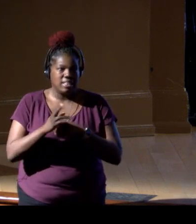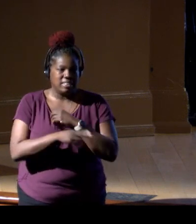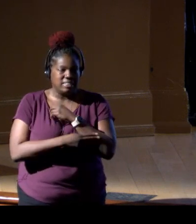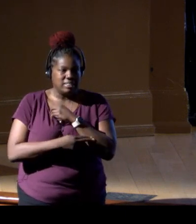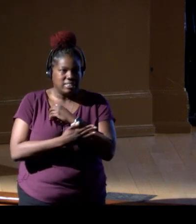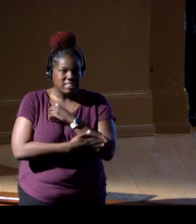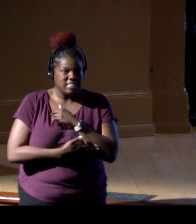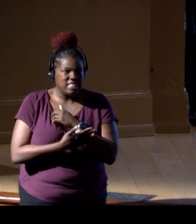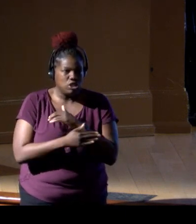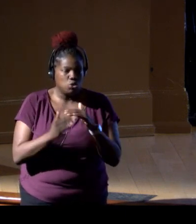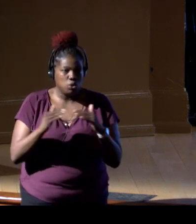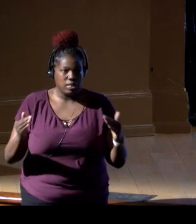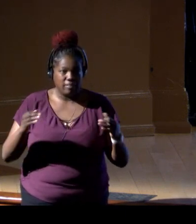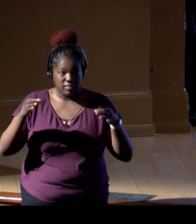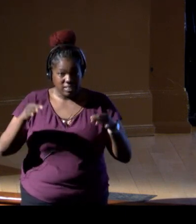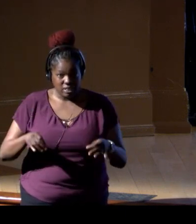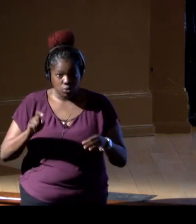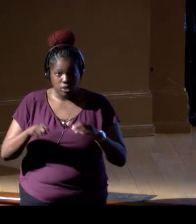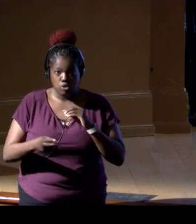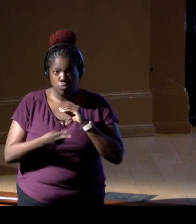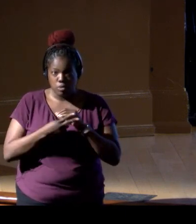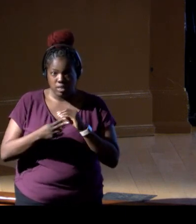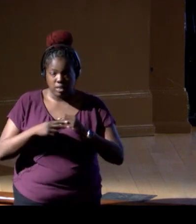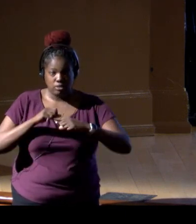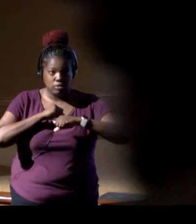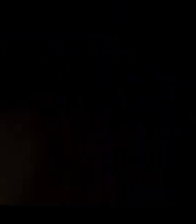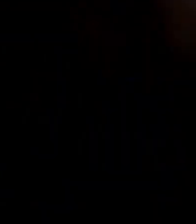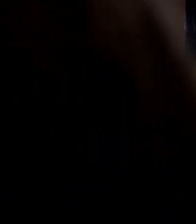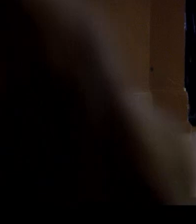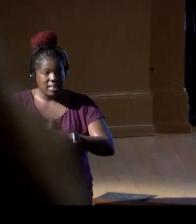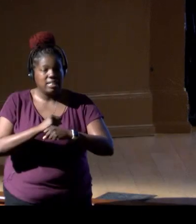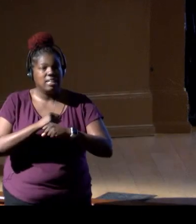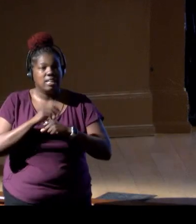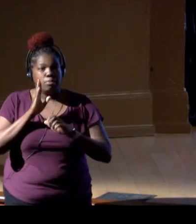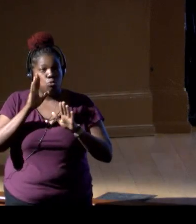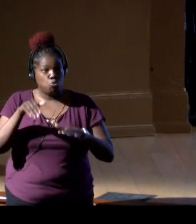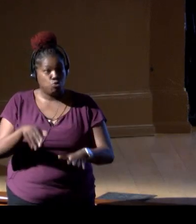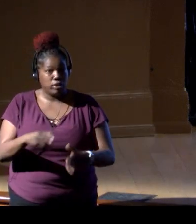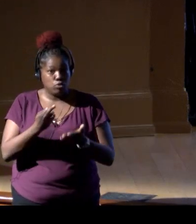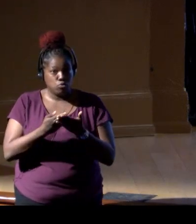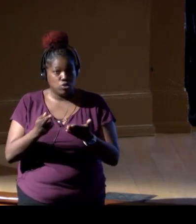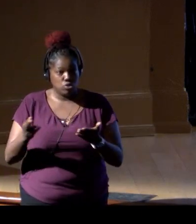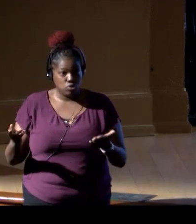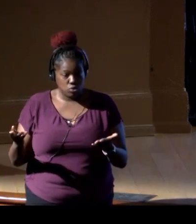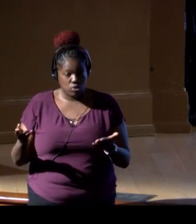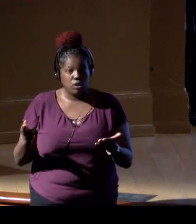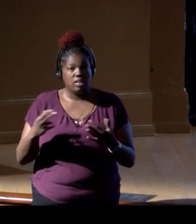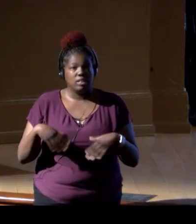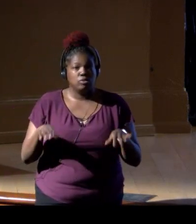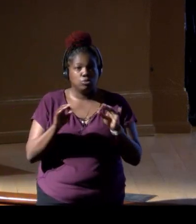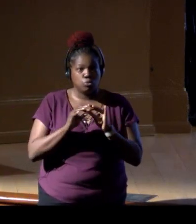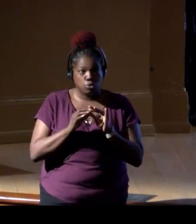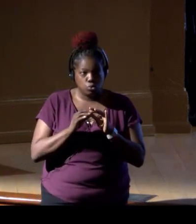why we need to be preserving and protecting marine resources and these critical habitats?